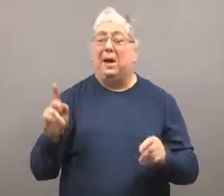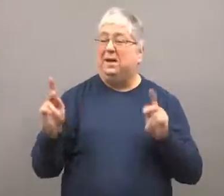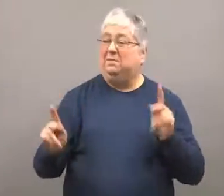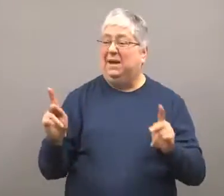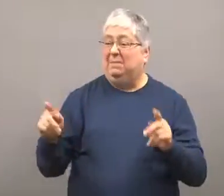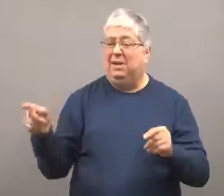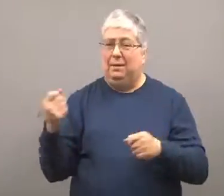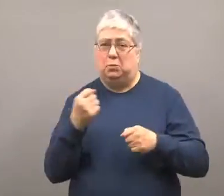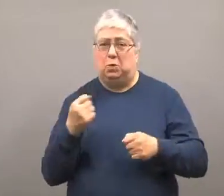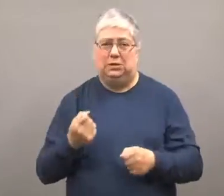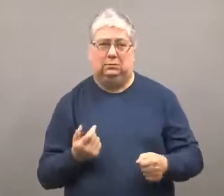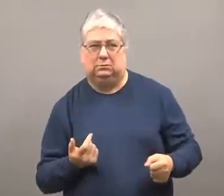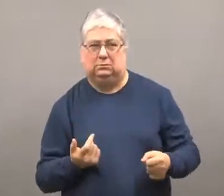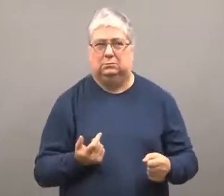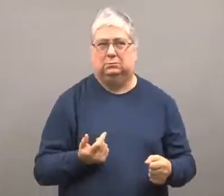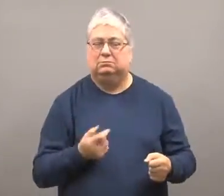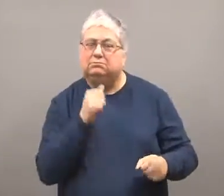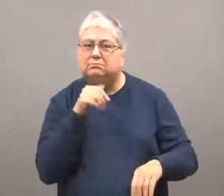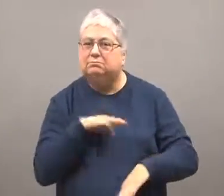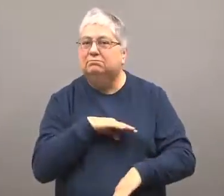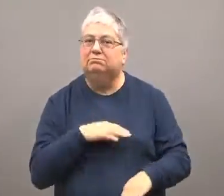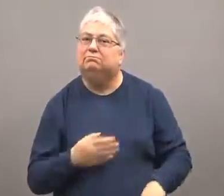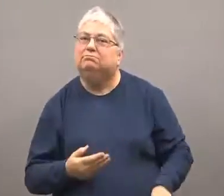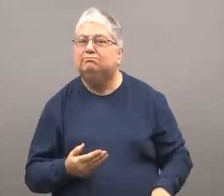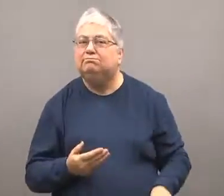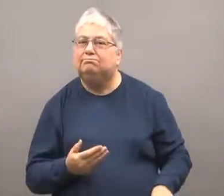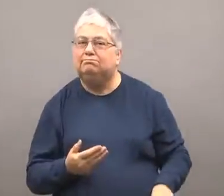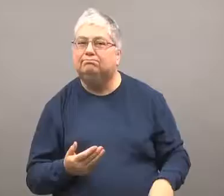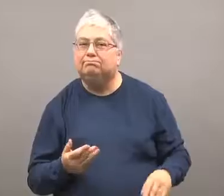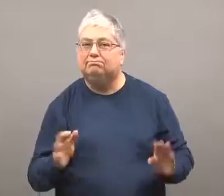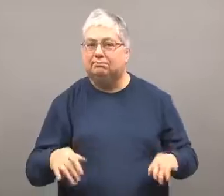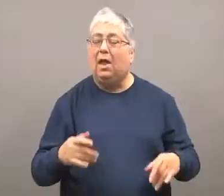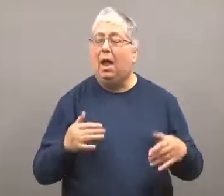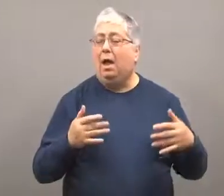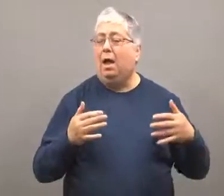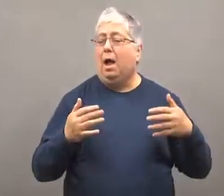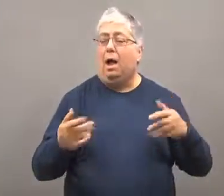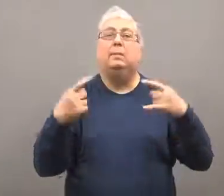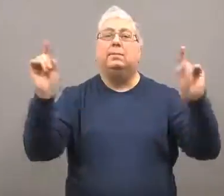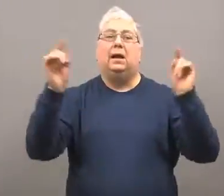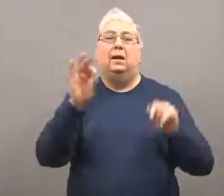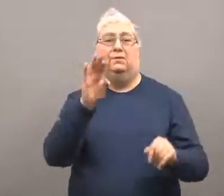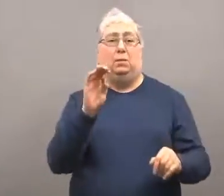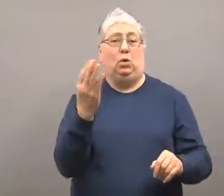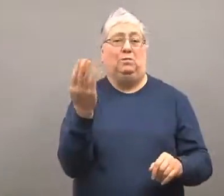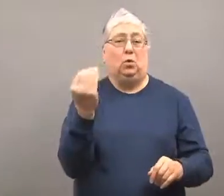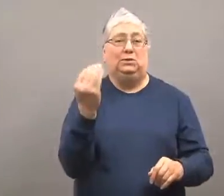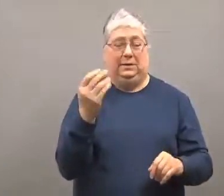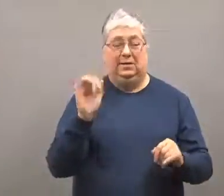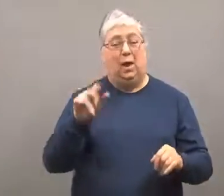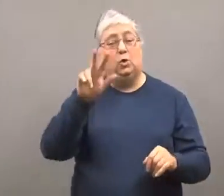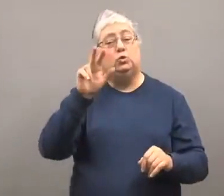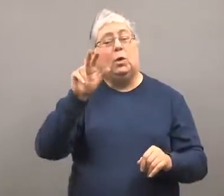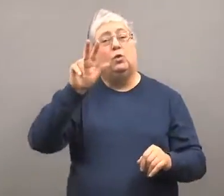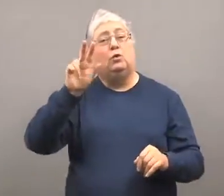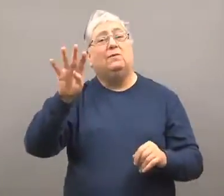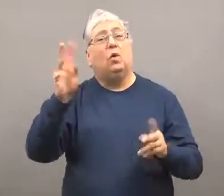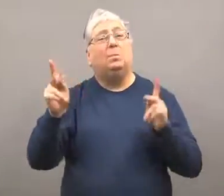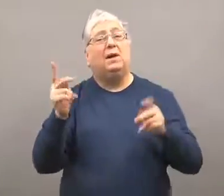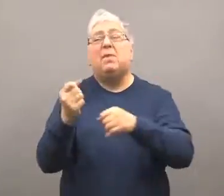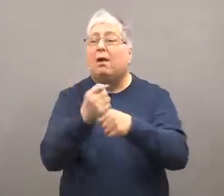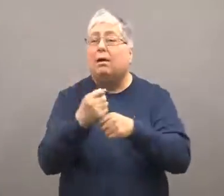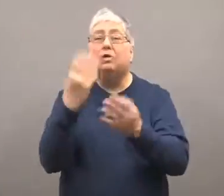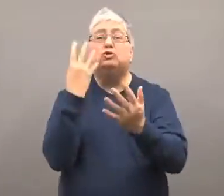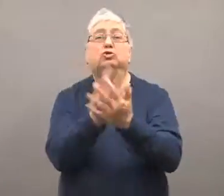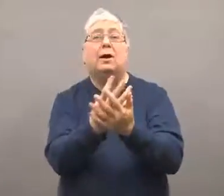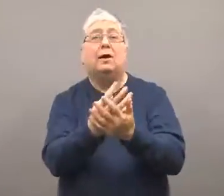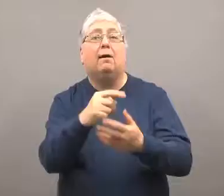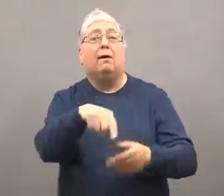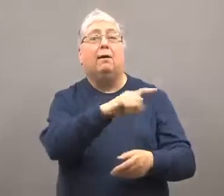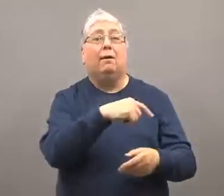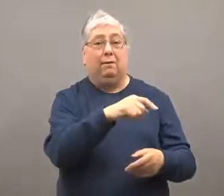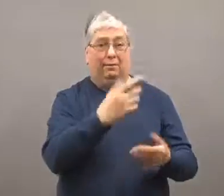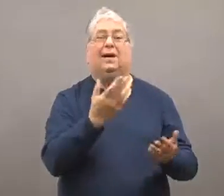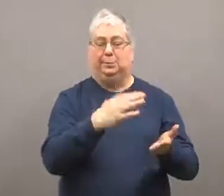Protesters would not agree to the terms.